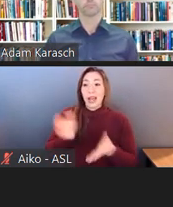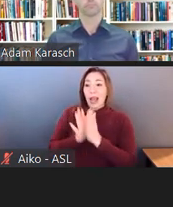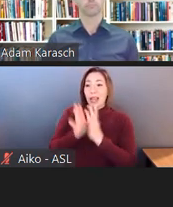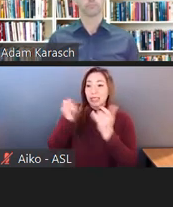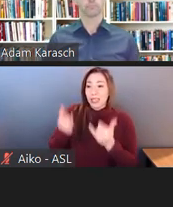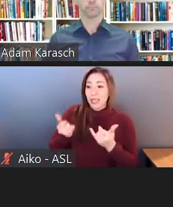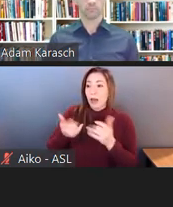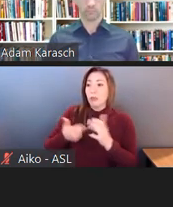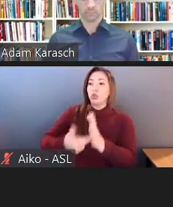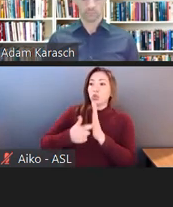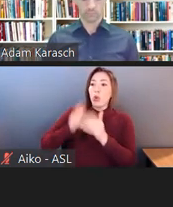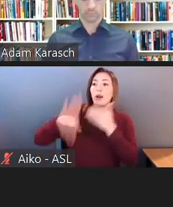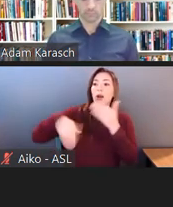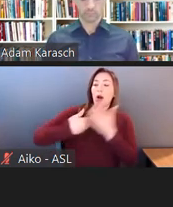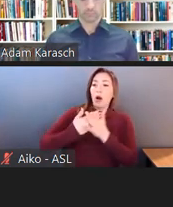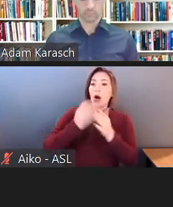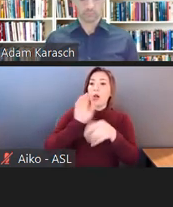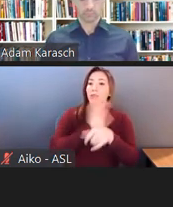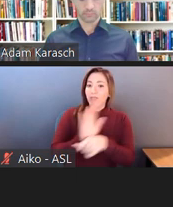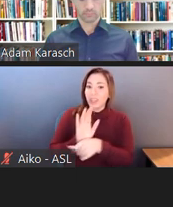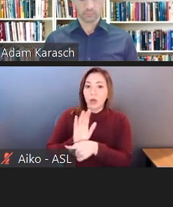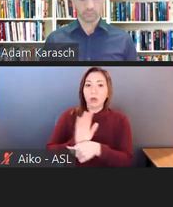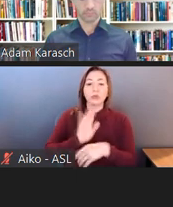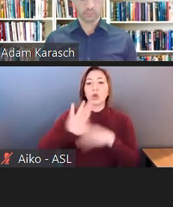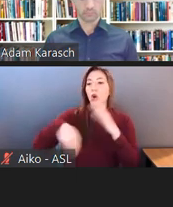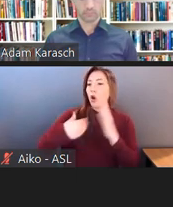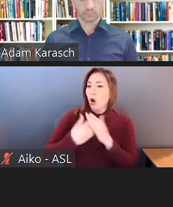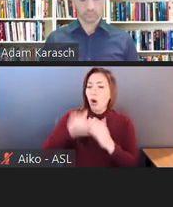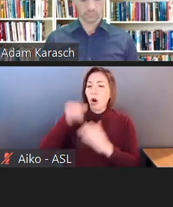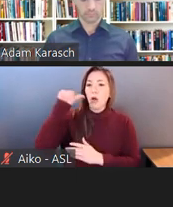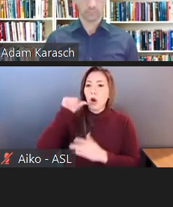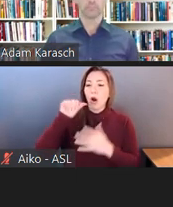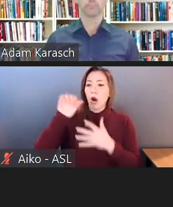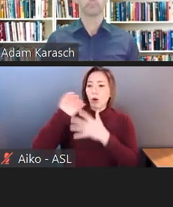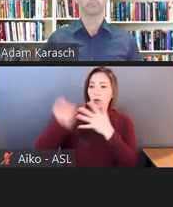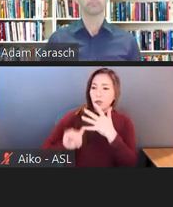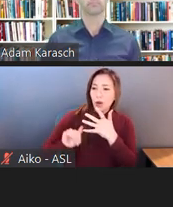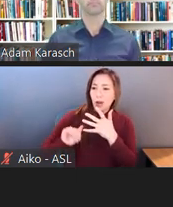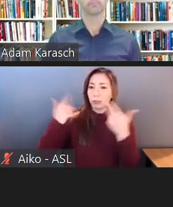and provide transcripts to all audio files was unreasonable.